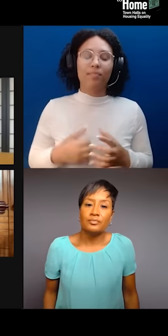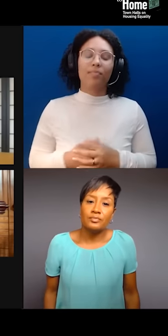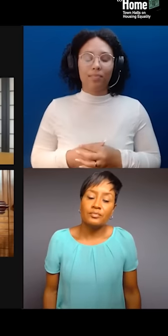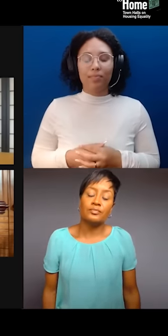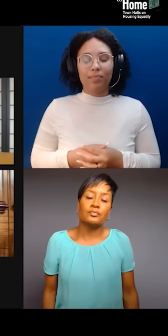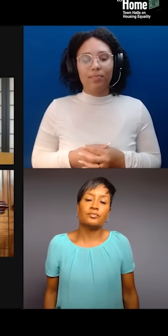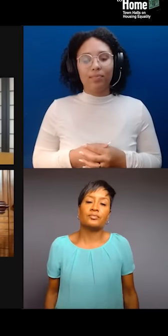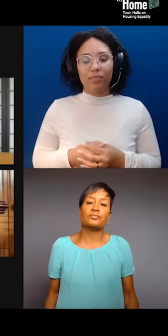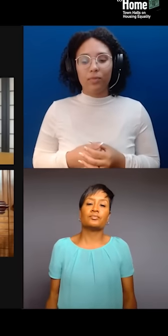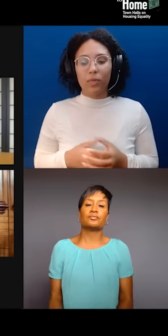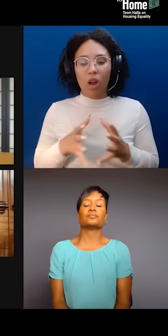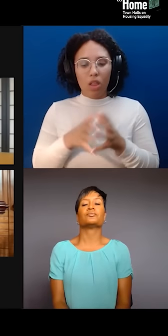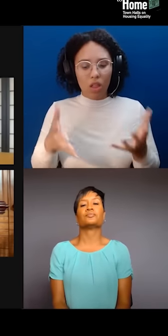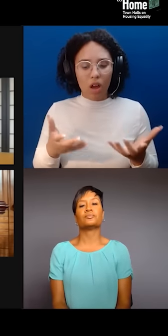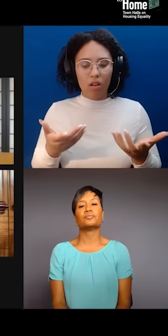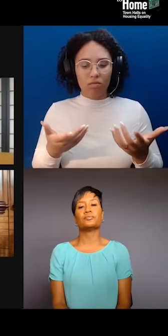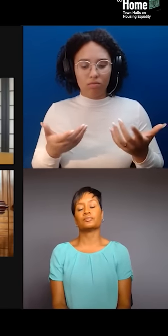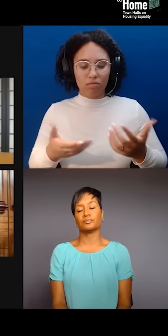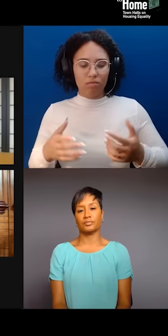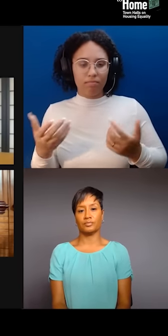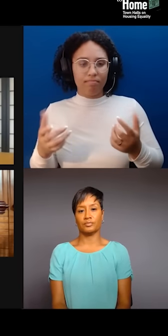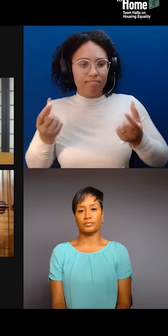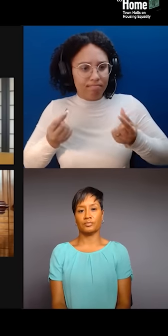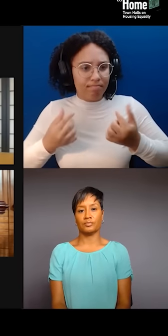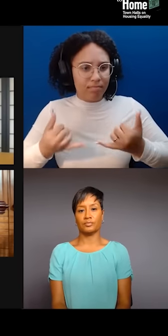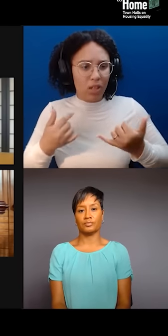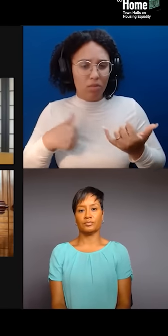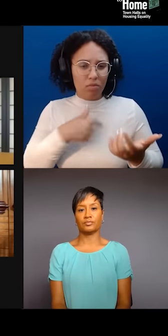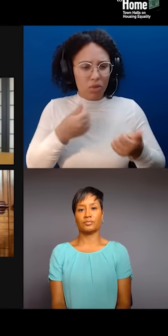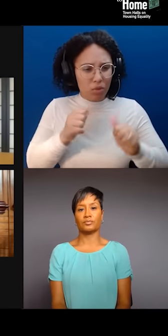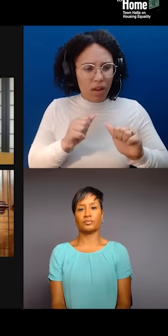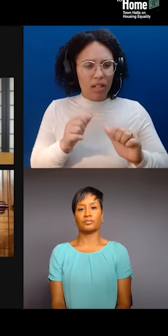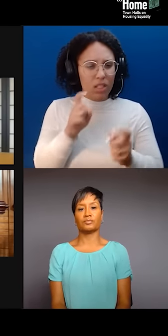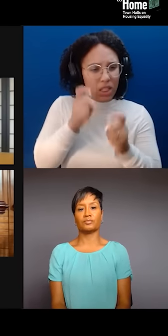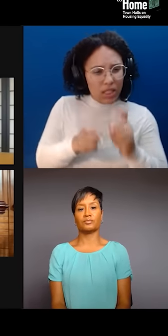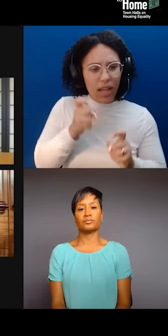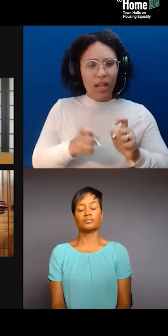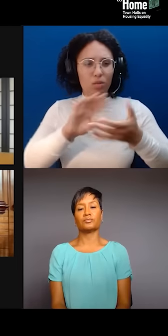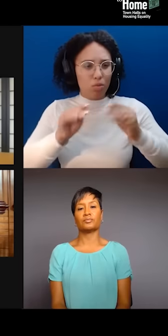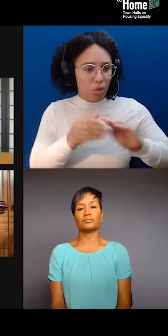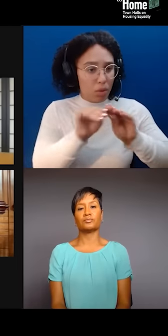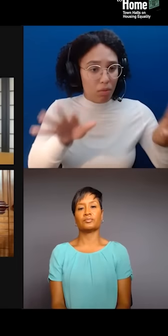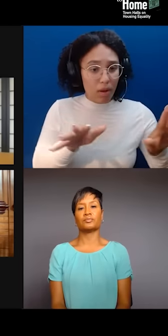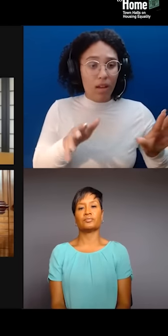You've both generated tremendous public support and media coverage for your work. What lessons have you learned about shaping the narrative